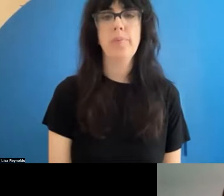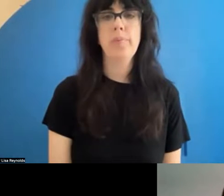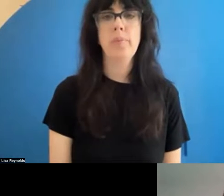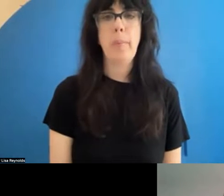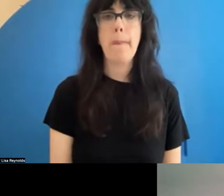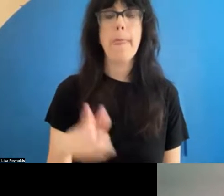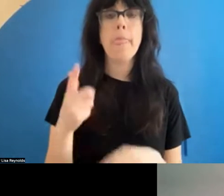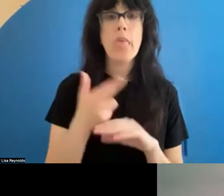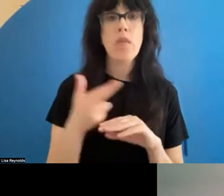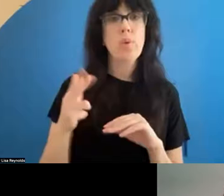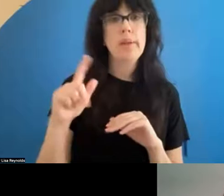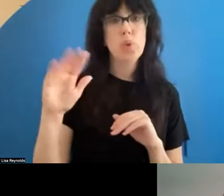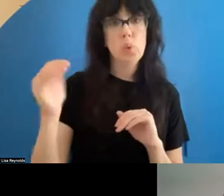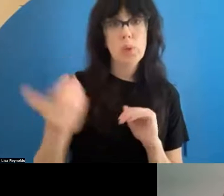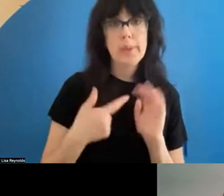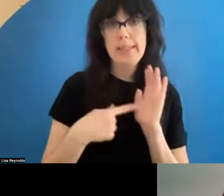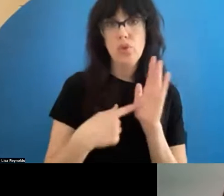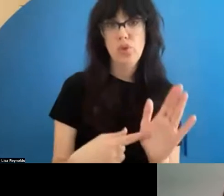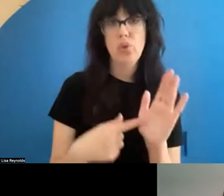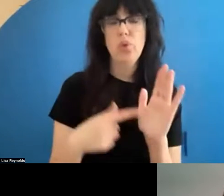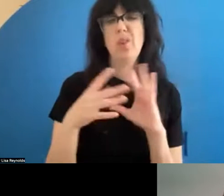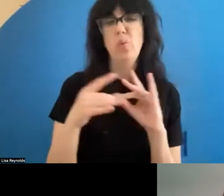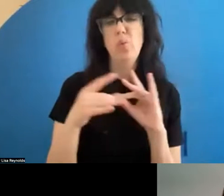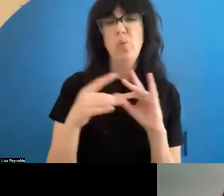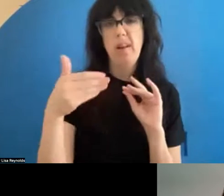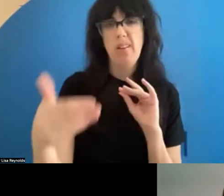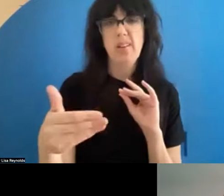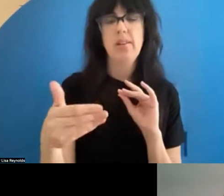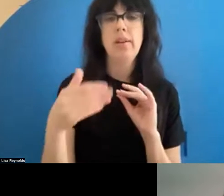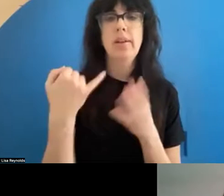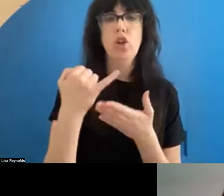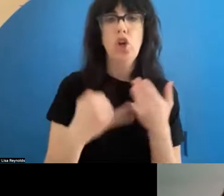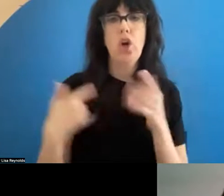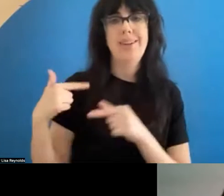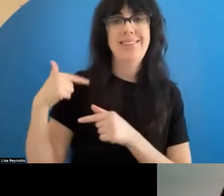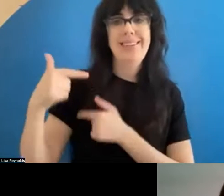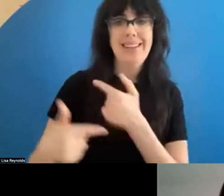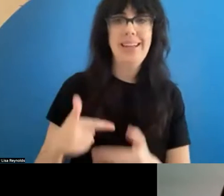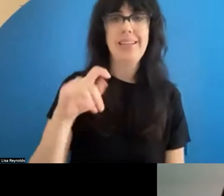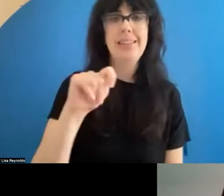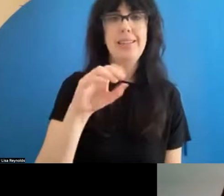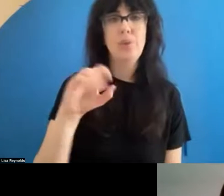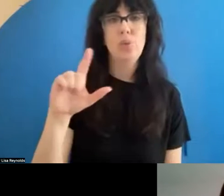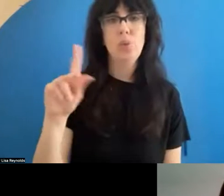we'll introduce today and we'll be referring to throughout is the artist's legacy toolkit, which is